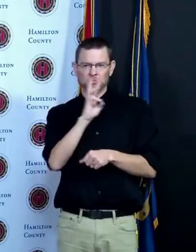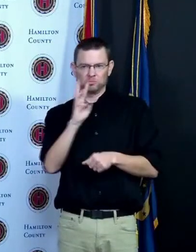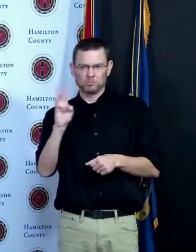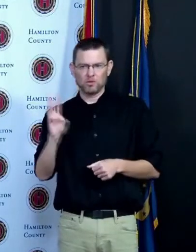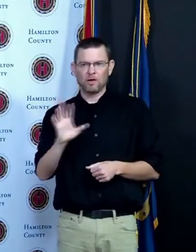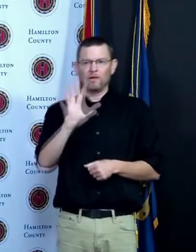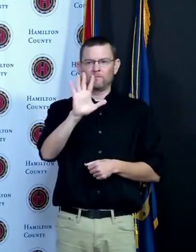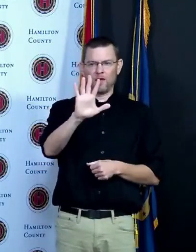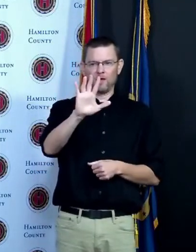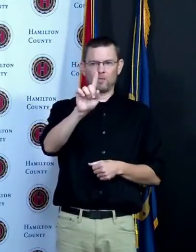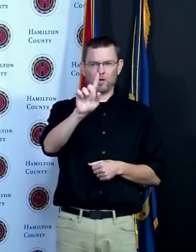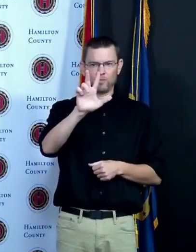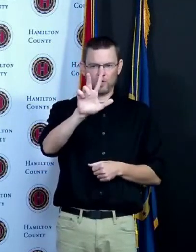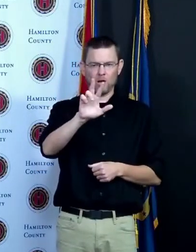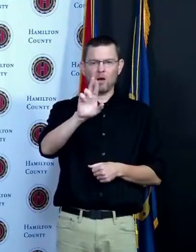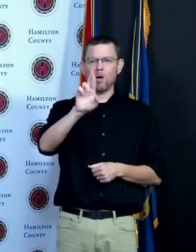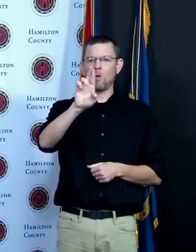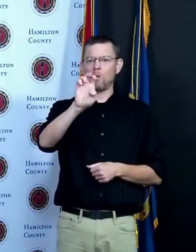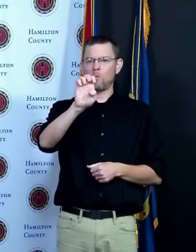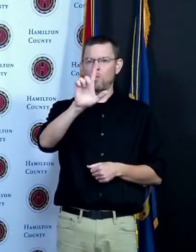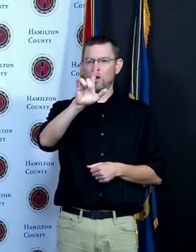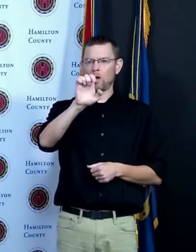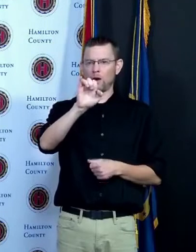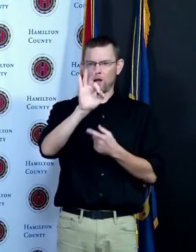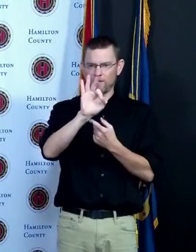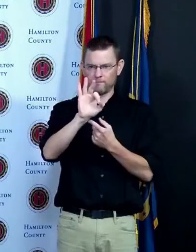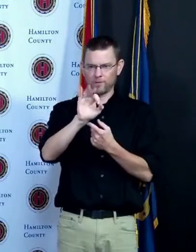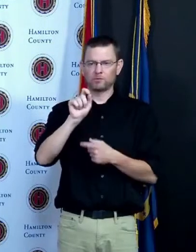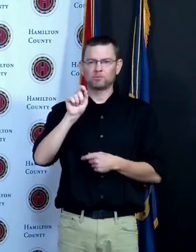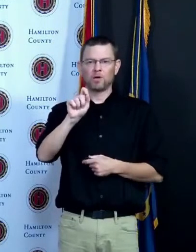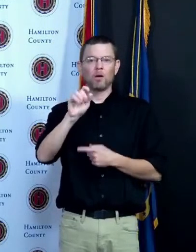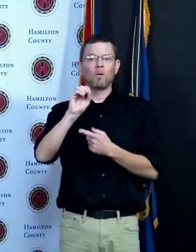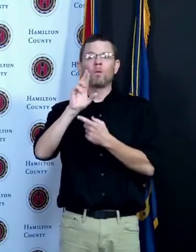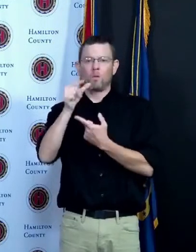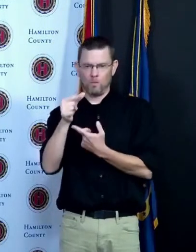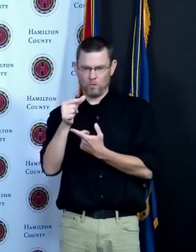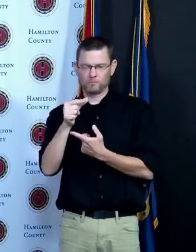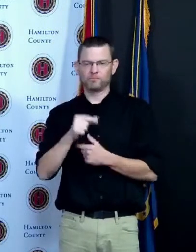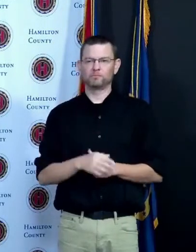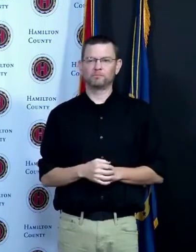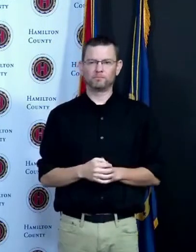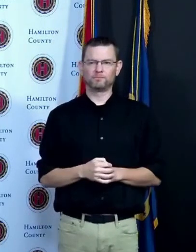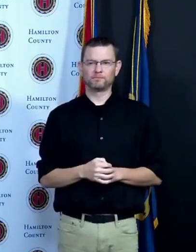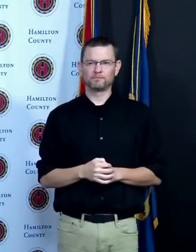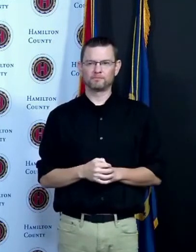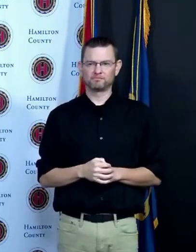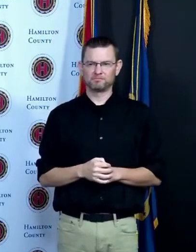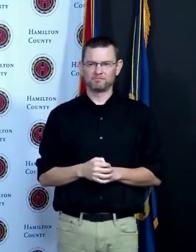and all of it is explained there and you can apply via that website so please look to that